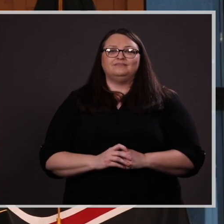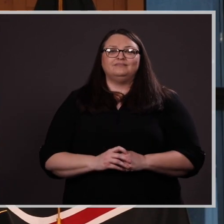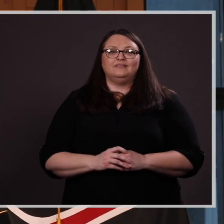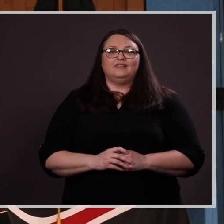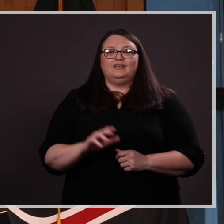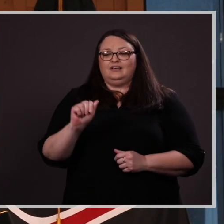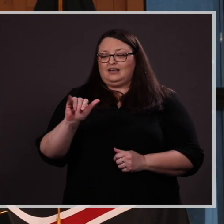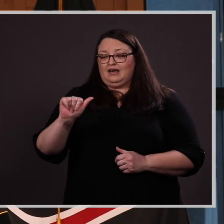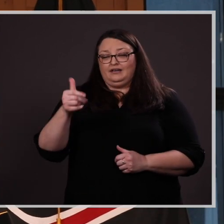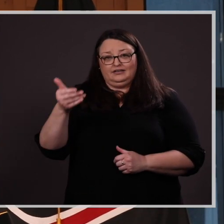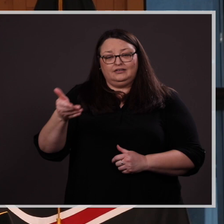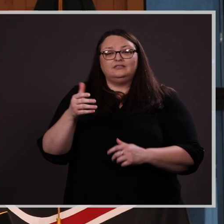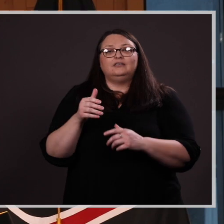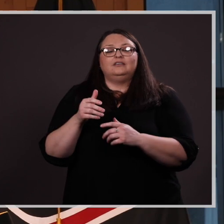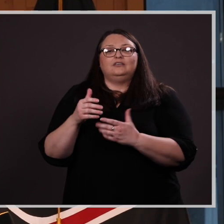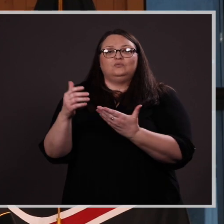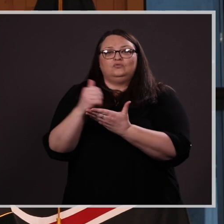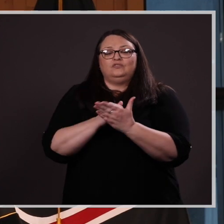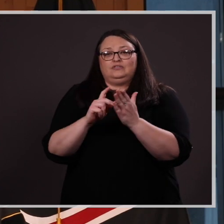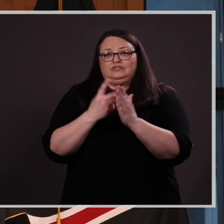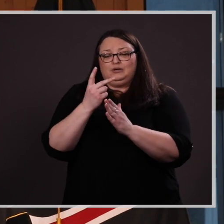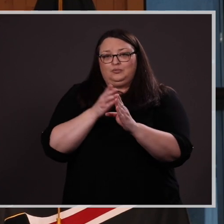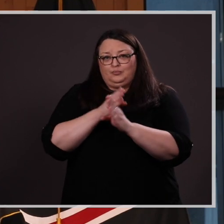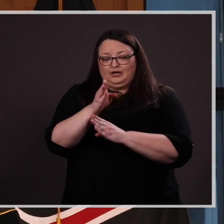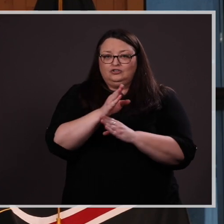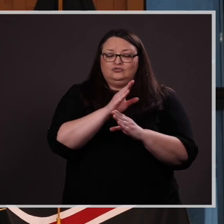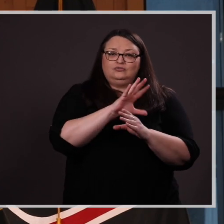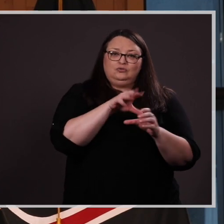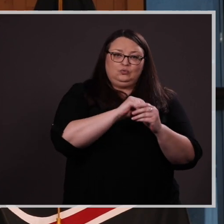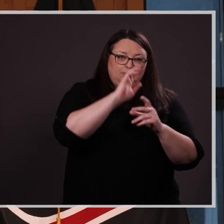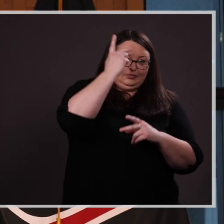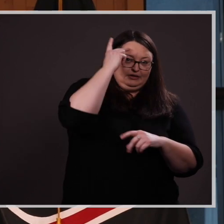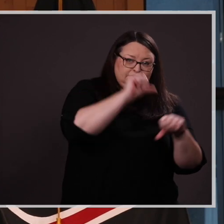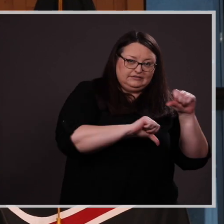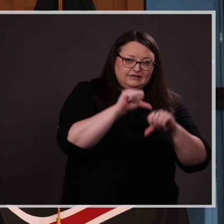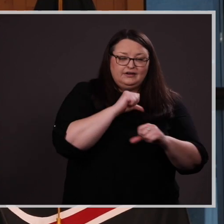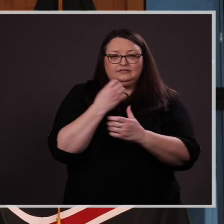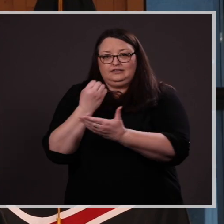She is earning a double major in Political Science and Economics and exemplifies the